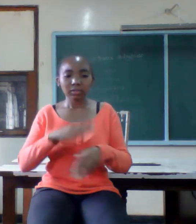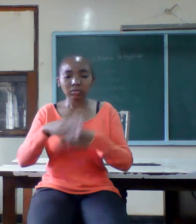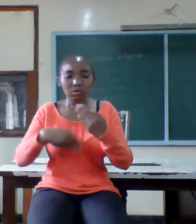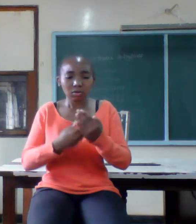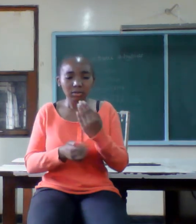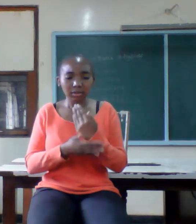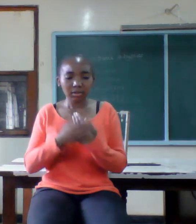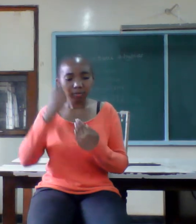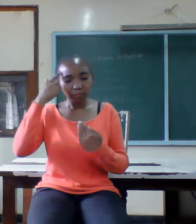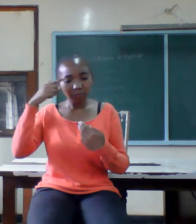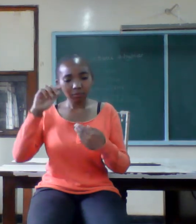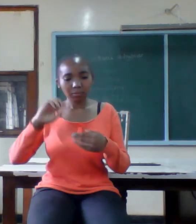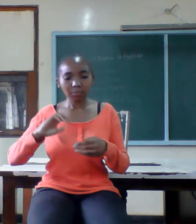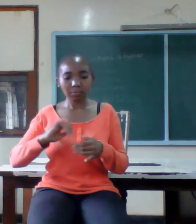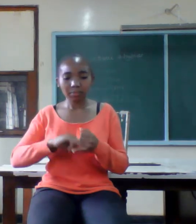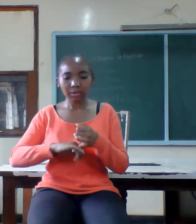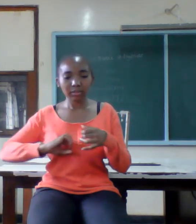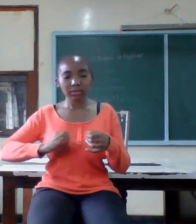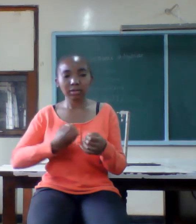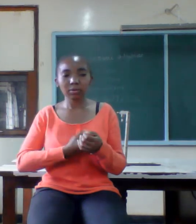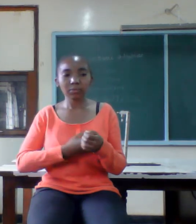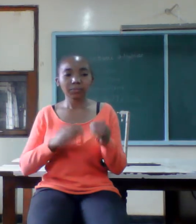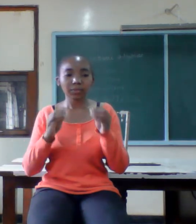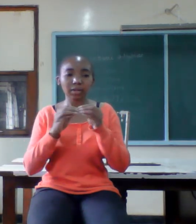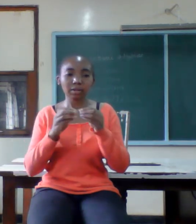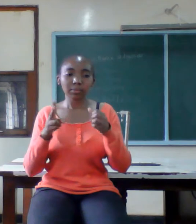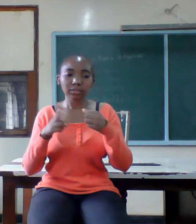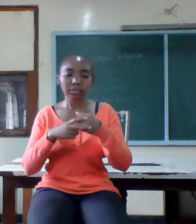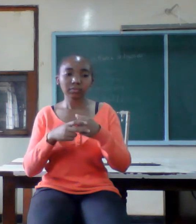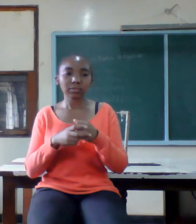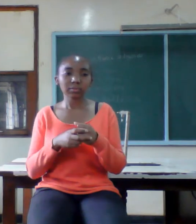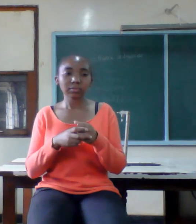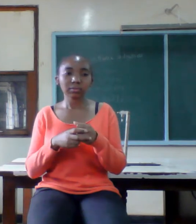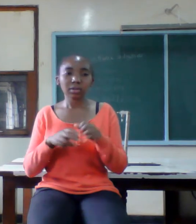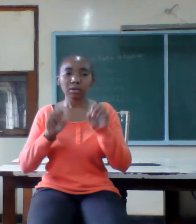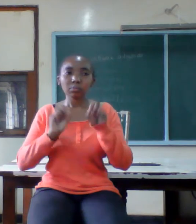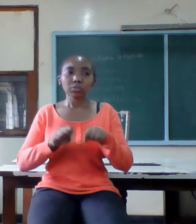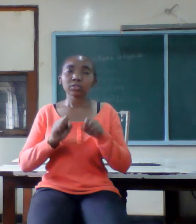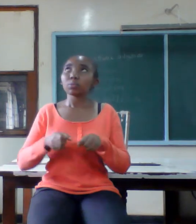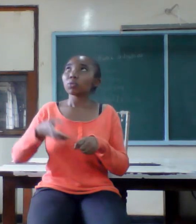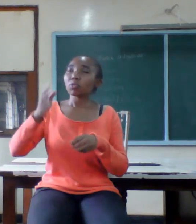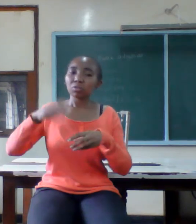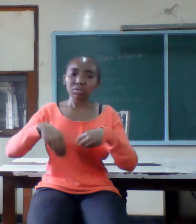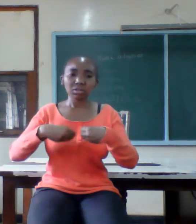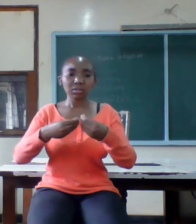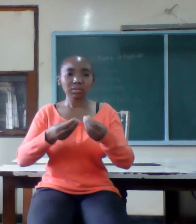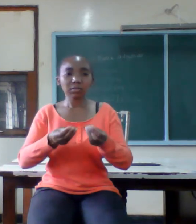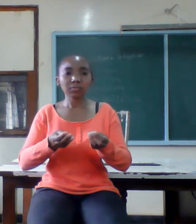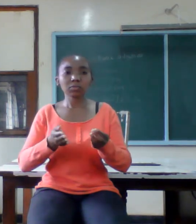secret number seven god cannot give you a complete person you desire he gives you the